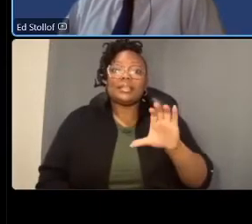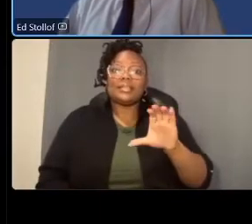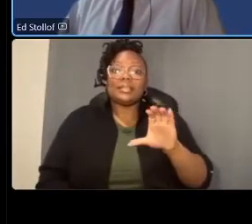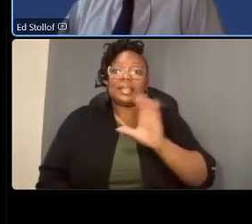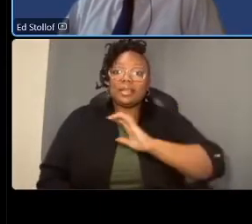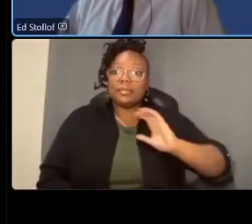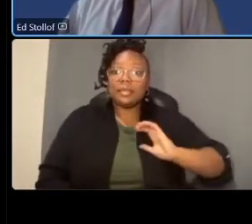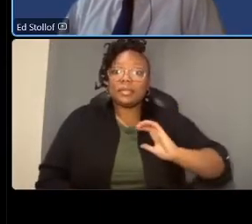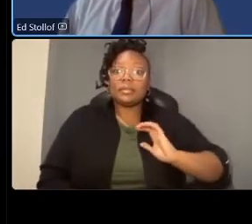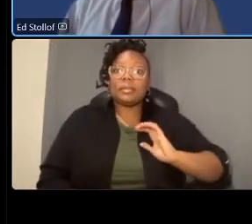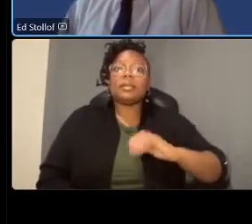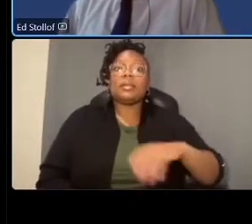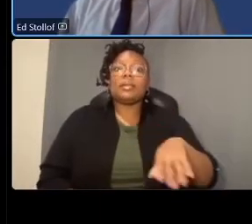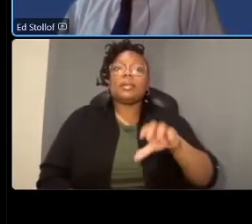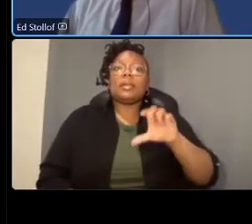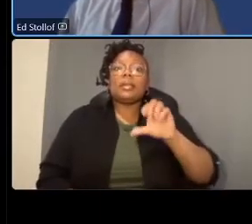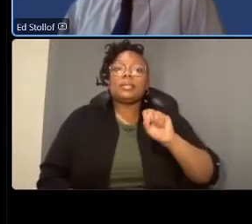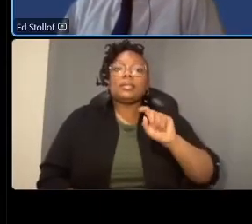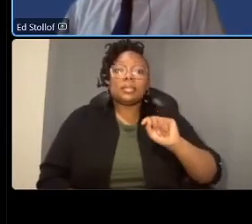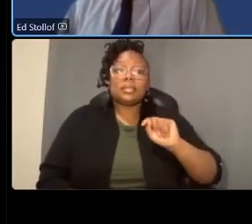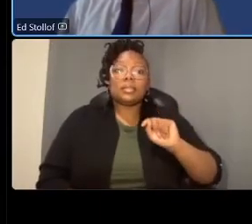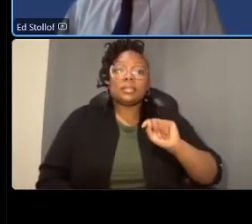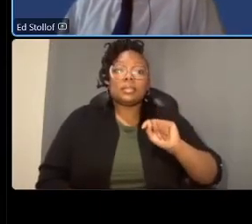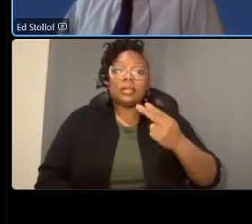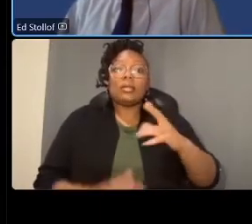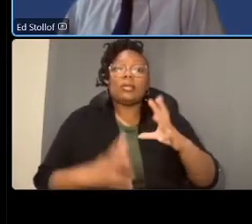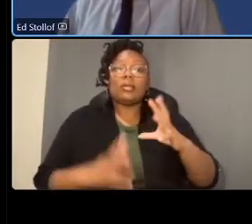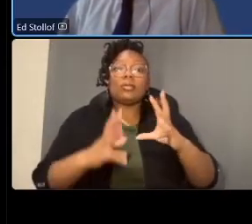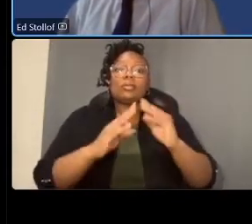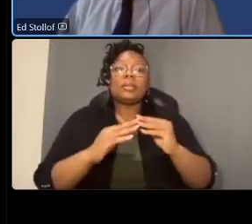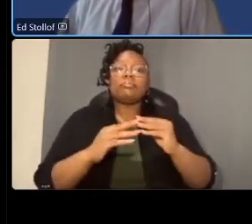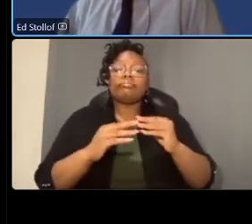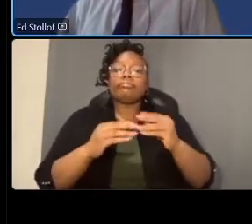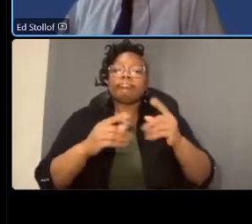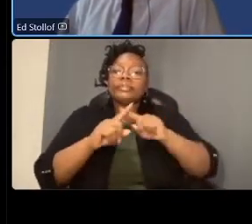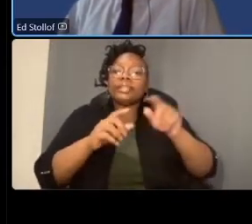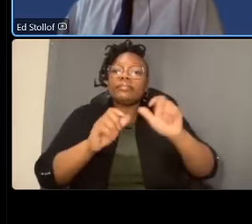stakeholder meetings interagency meetings with the district of columbia and external partners